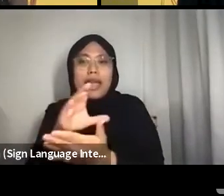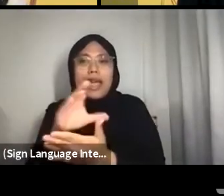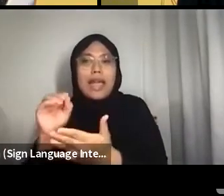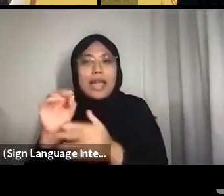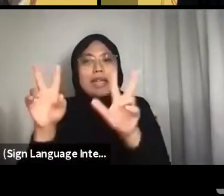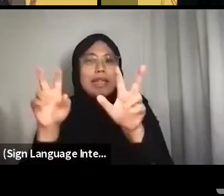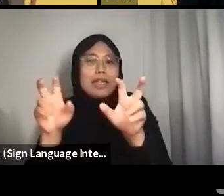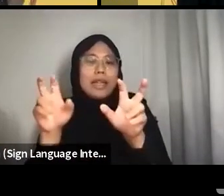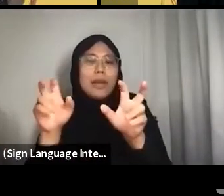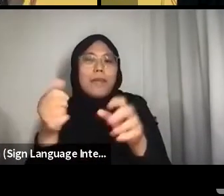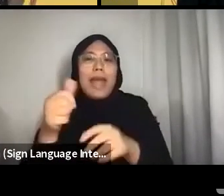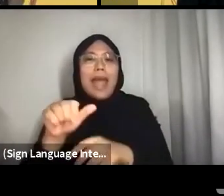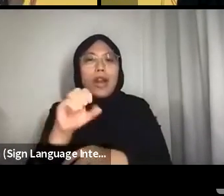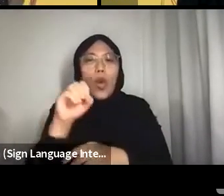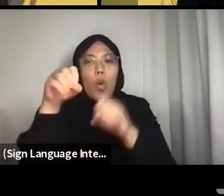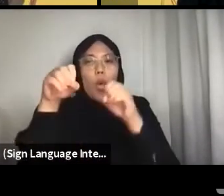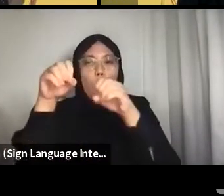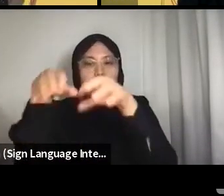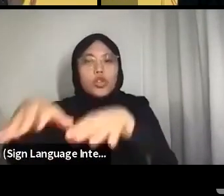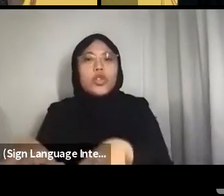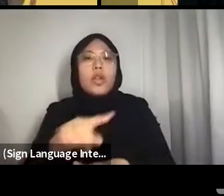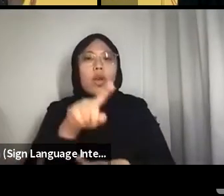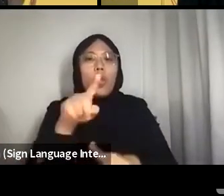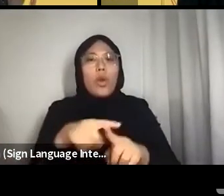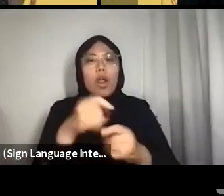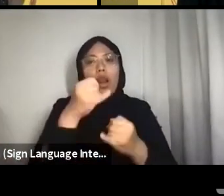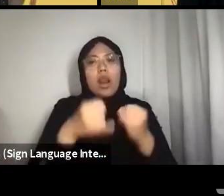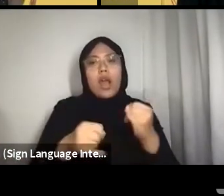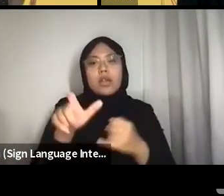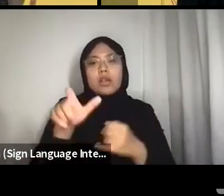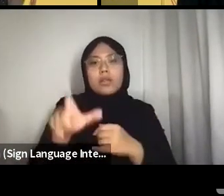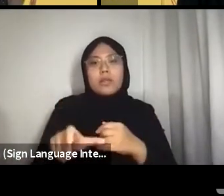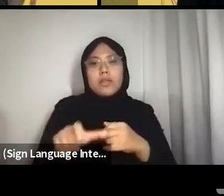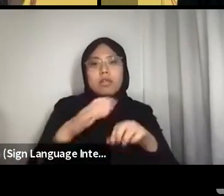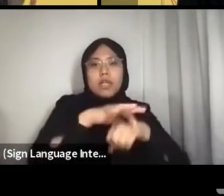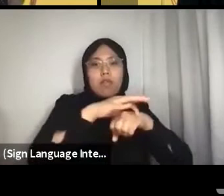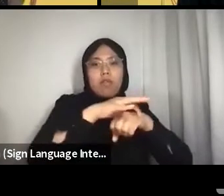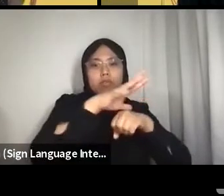When the last Man leaves Earth,/ the inhabitants of Atlantis/will rise again